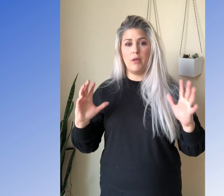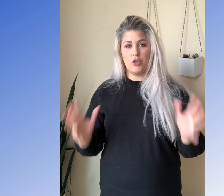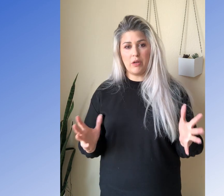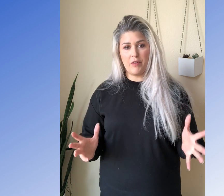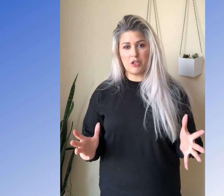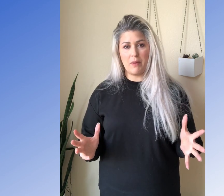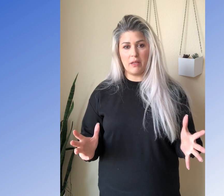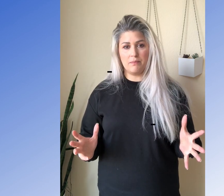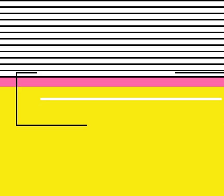Um, you can finger spell it.